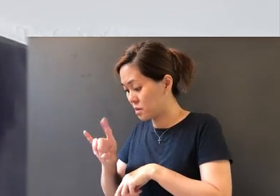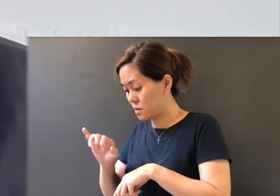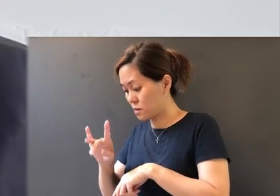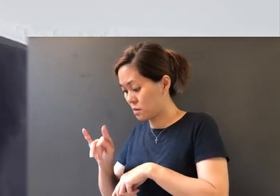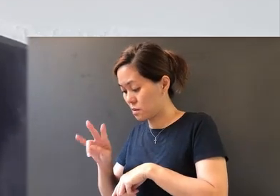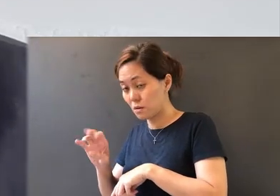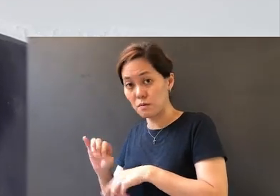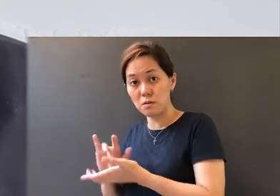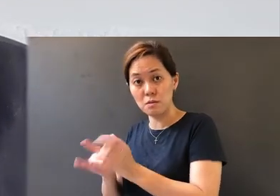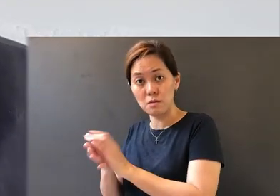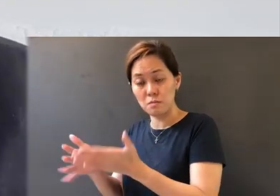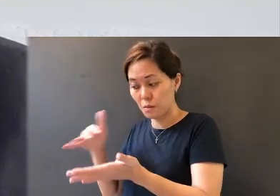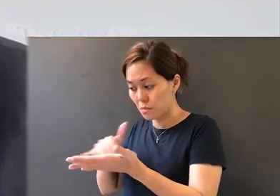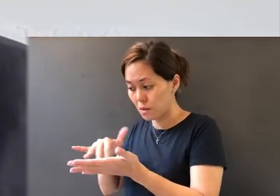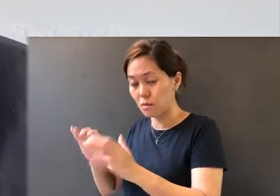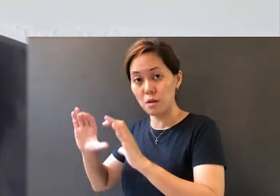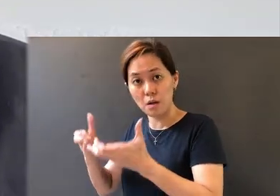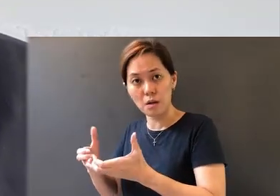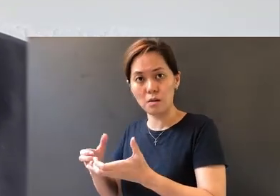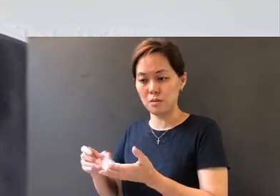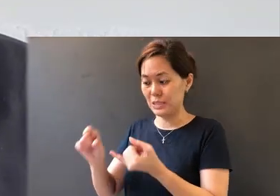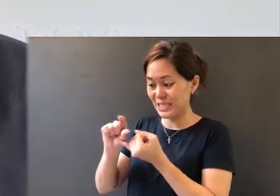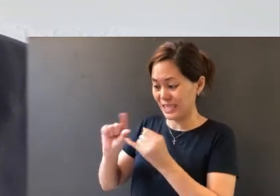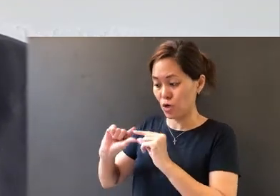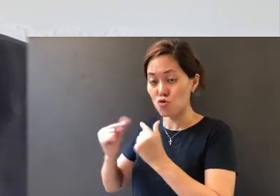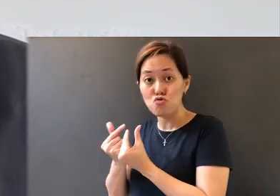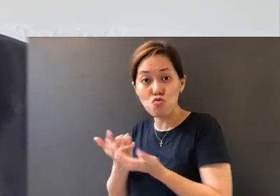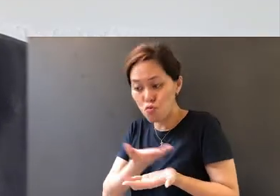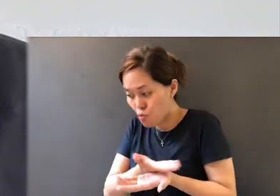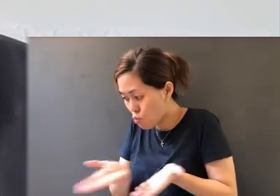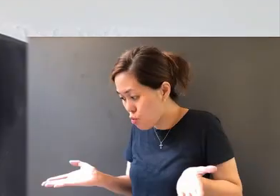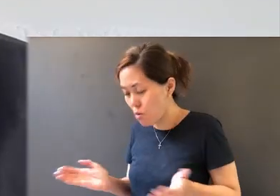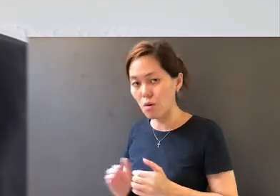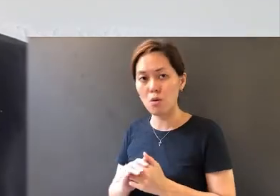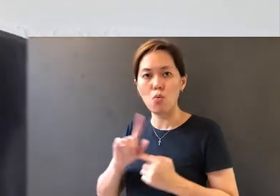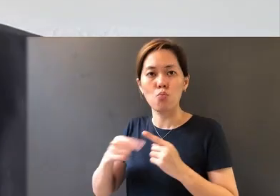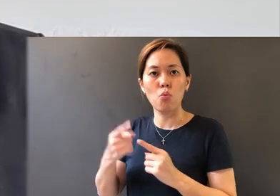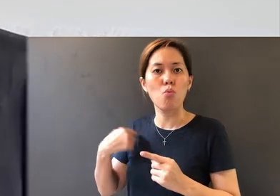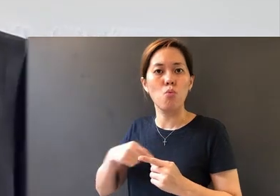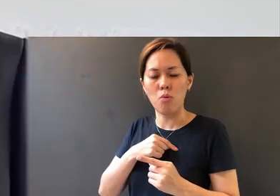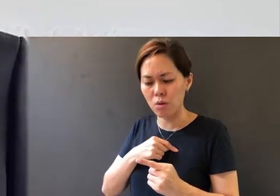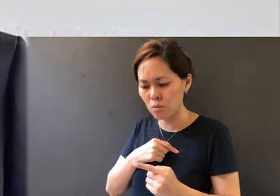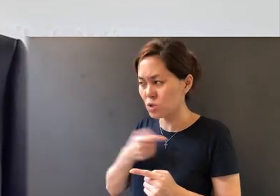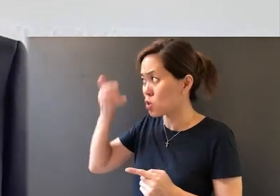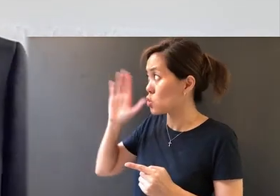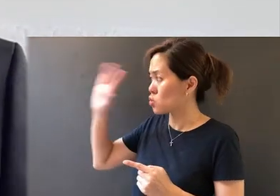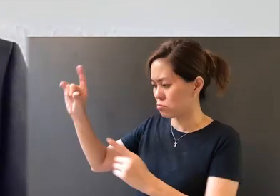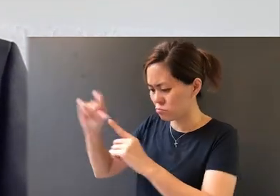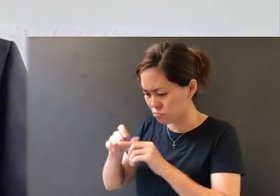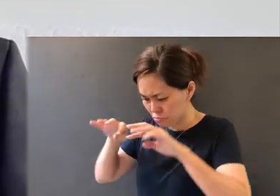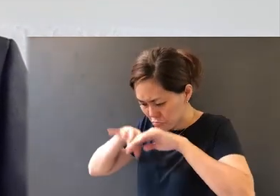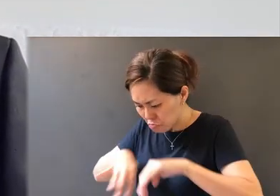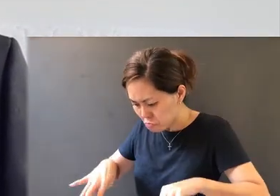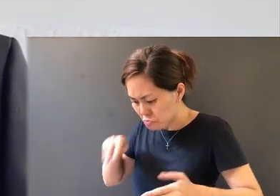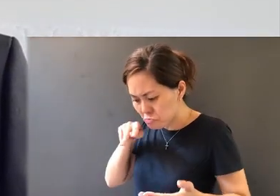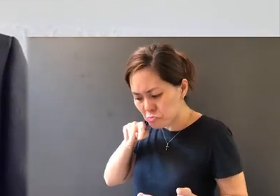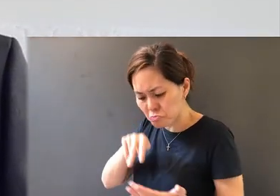groups, cell groups. When we look into the Word of God, we have to